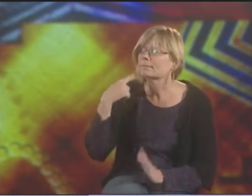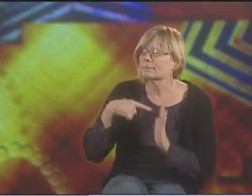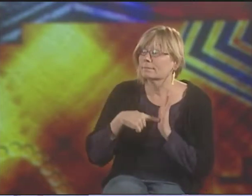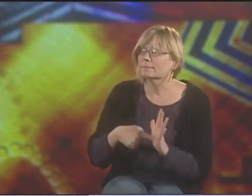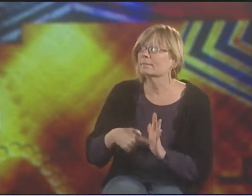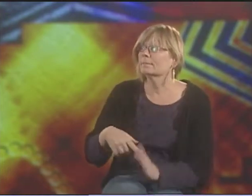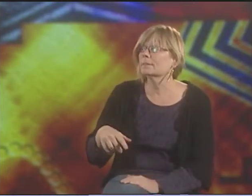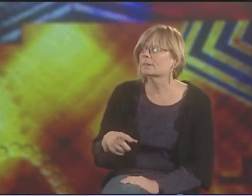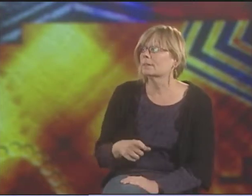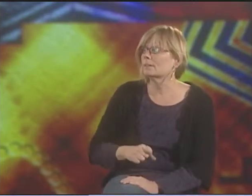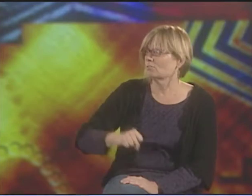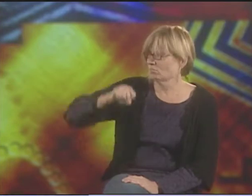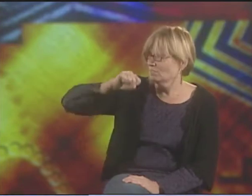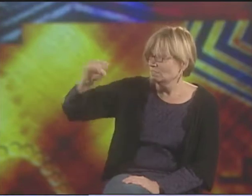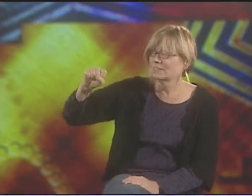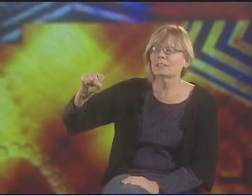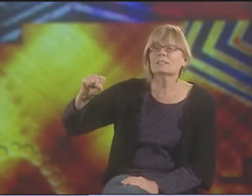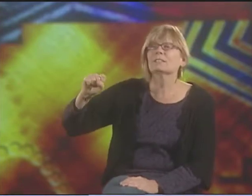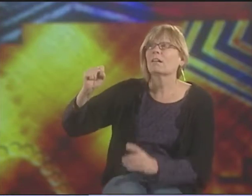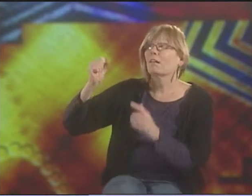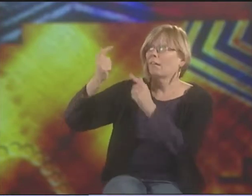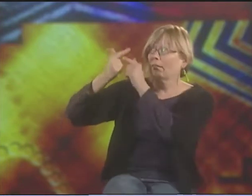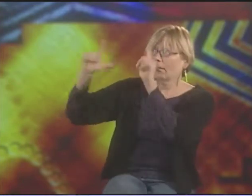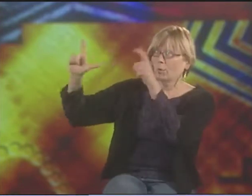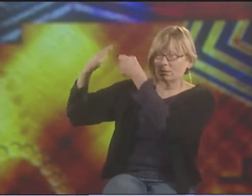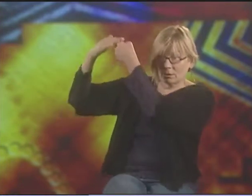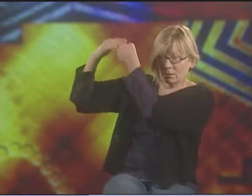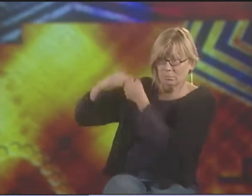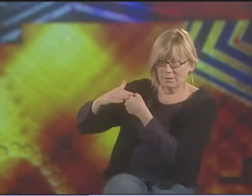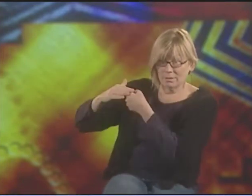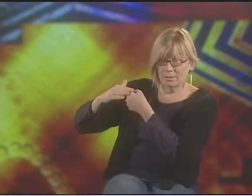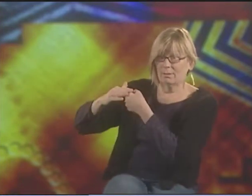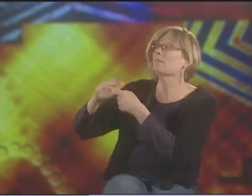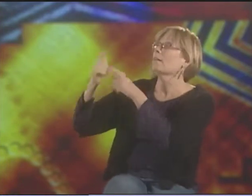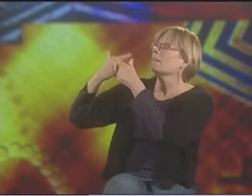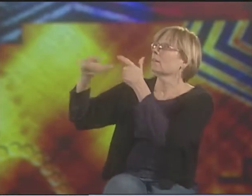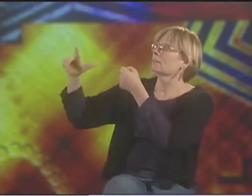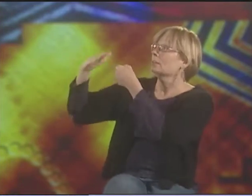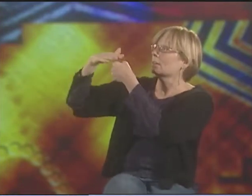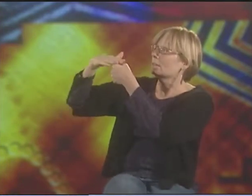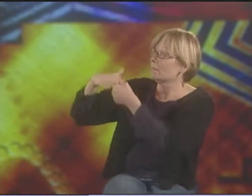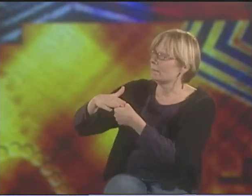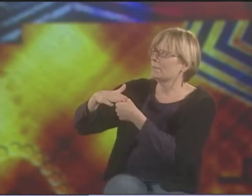FOR EXAMPLE, IN RESISTANCE POETRY, THERE'S LANGUAGE OPPRESSION,